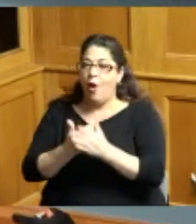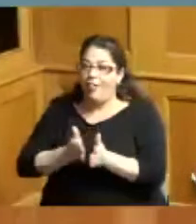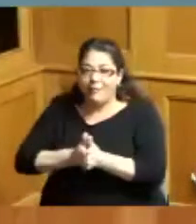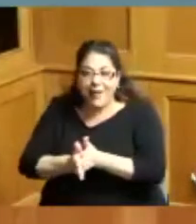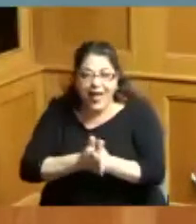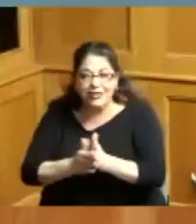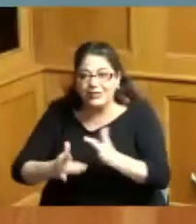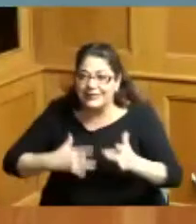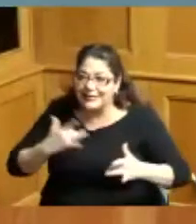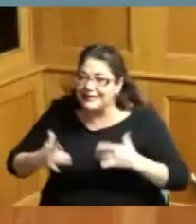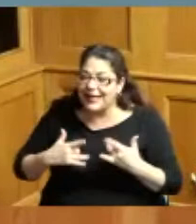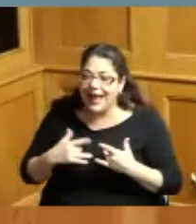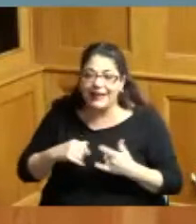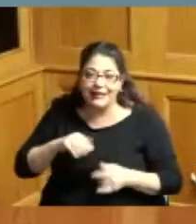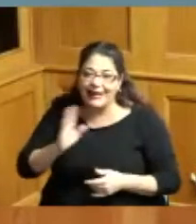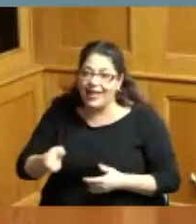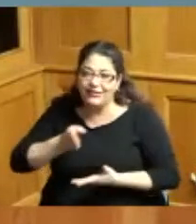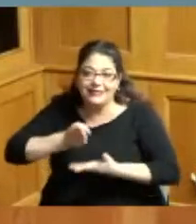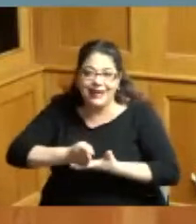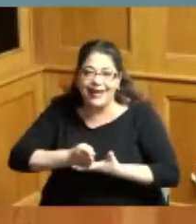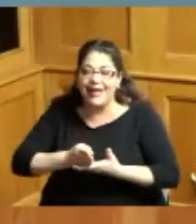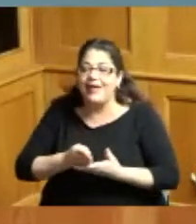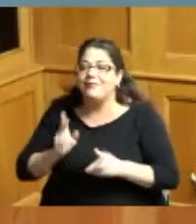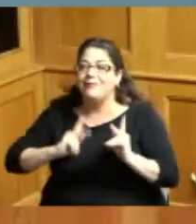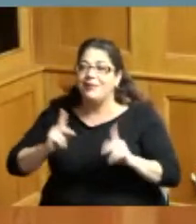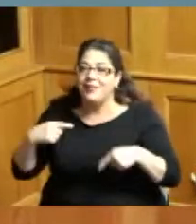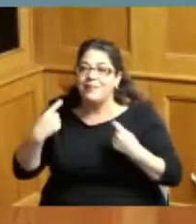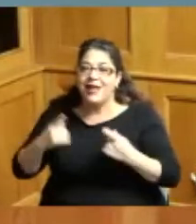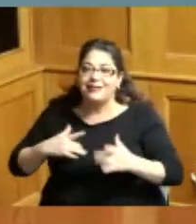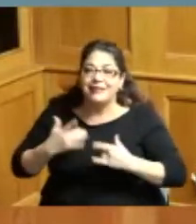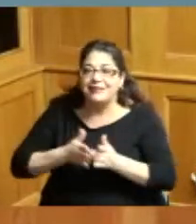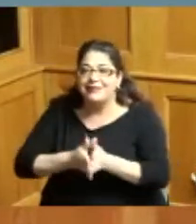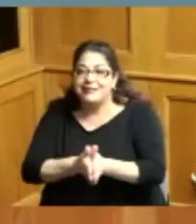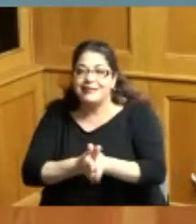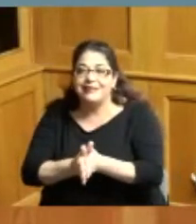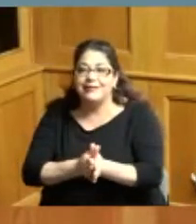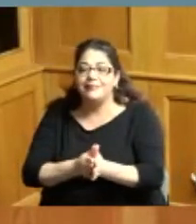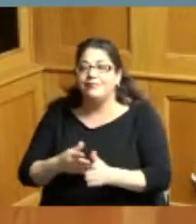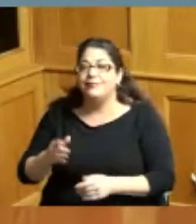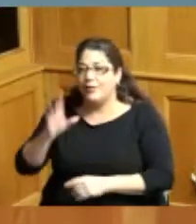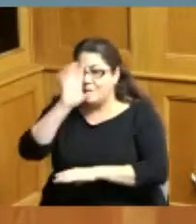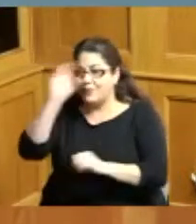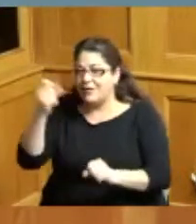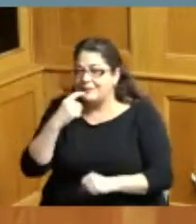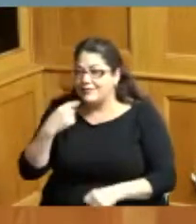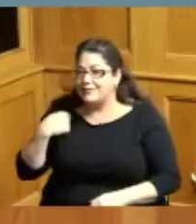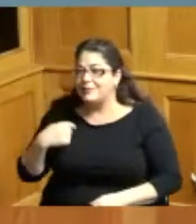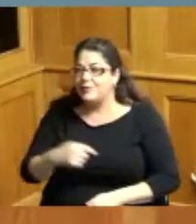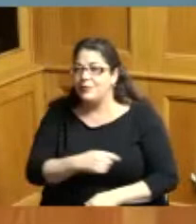been that way people in the community have been that way we have constantly and continually